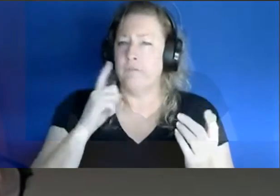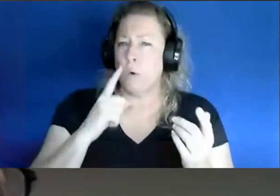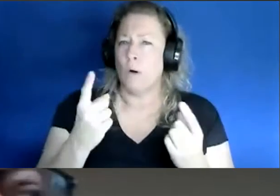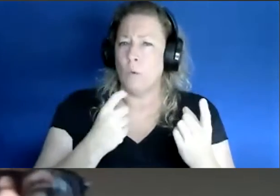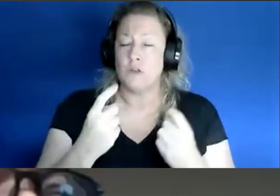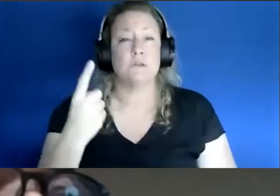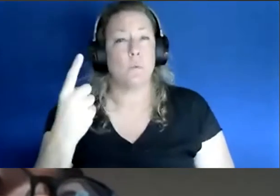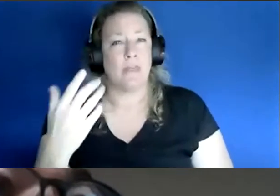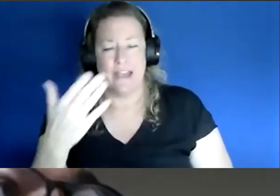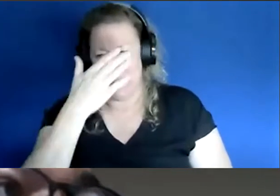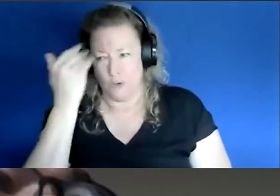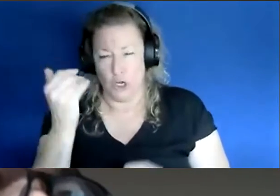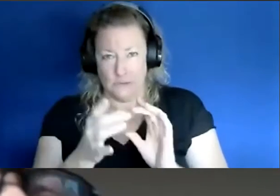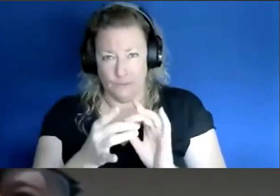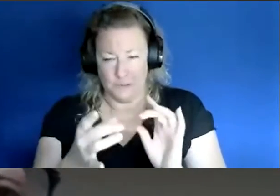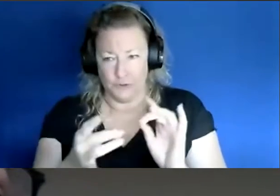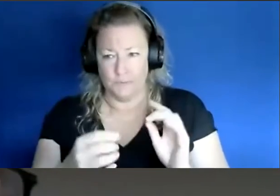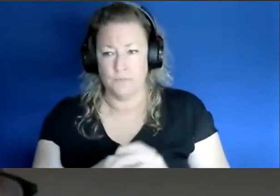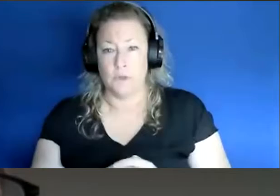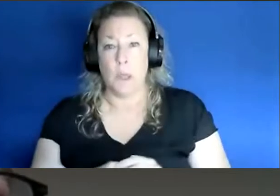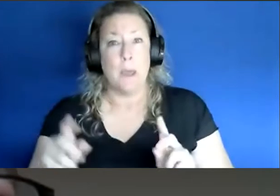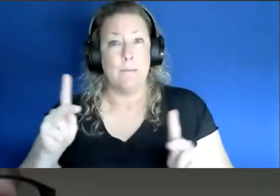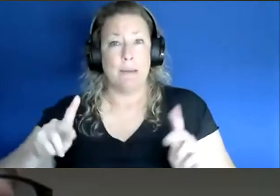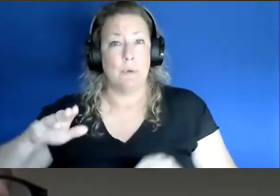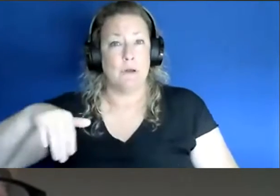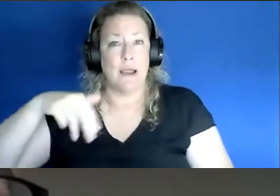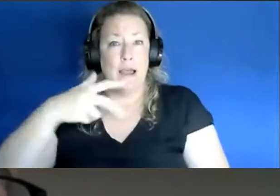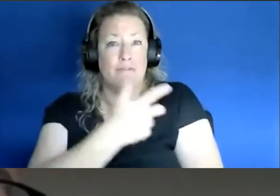that I forgot to mention is you know for people that haven't been vaccinated what can we do?